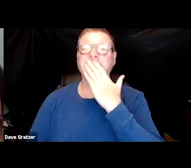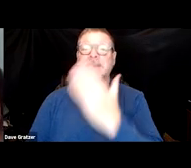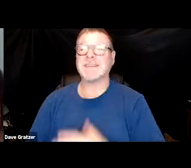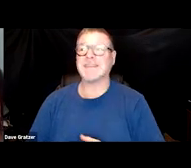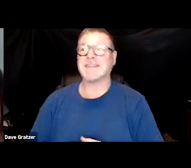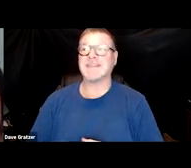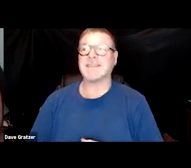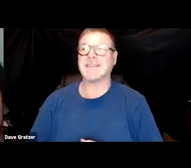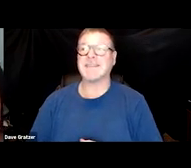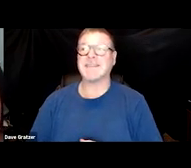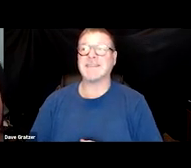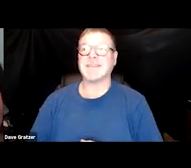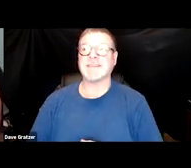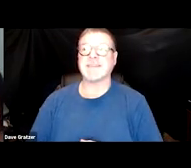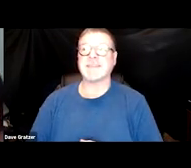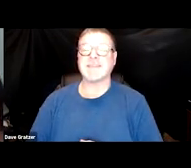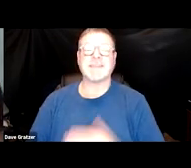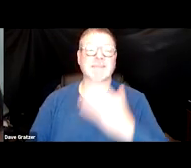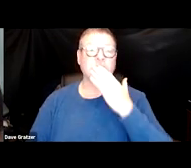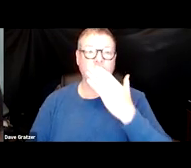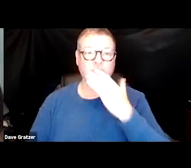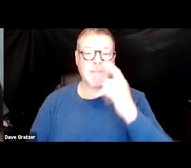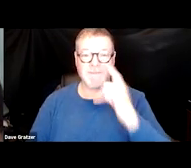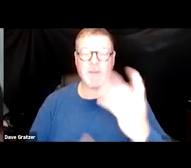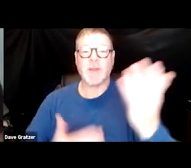Yo, thanks for inviting us to this webinar.